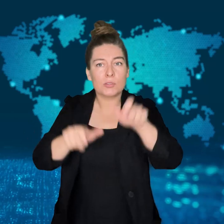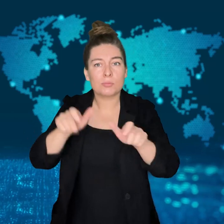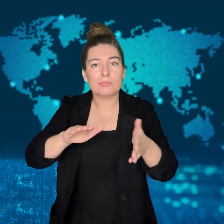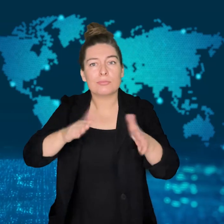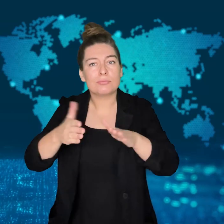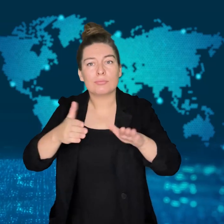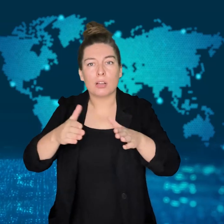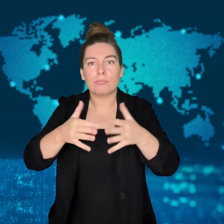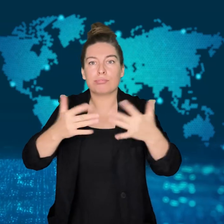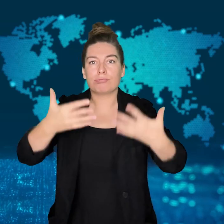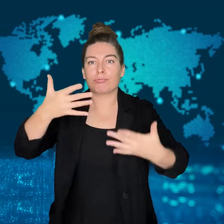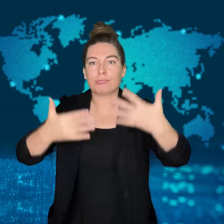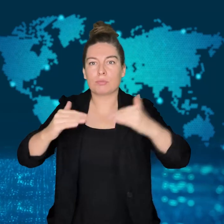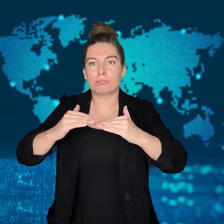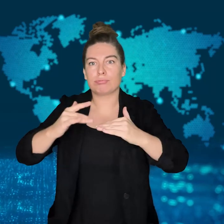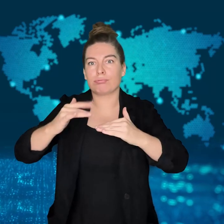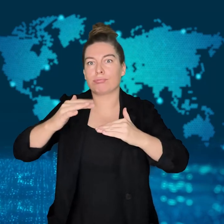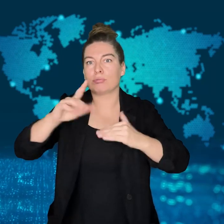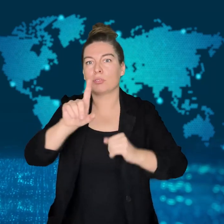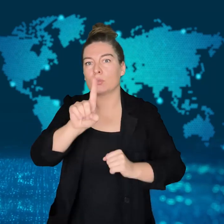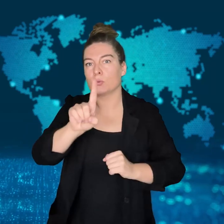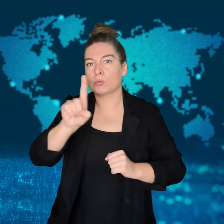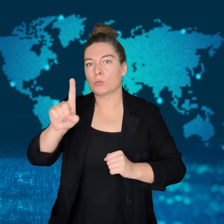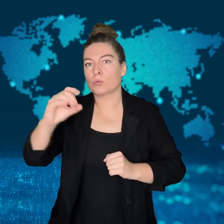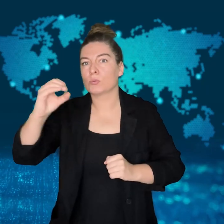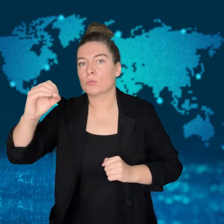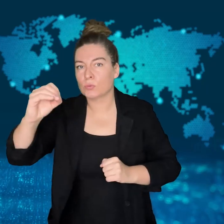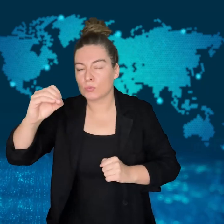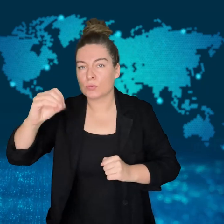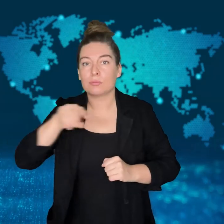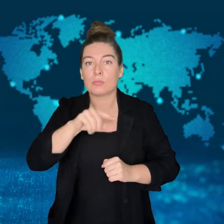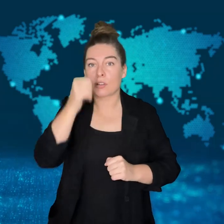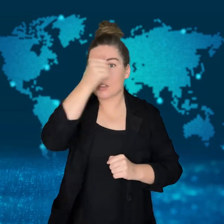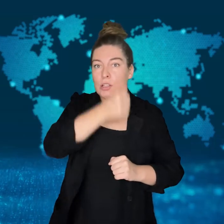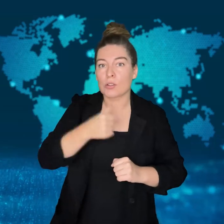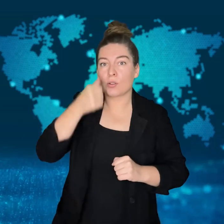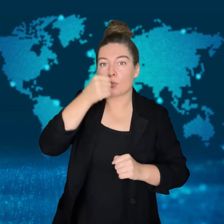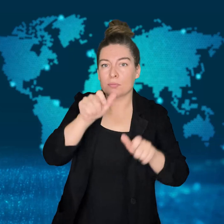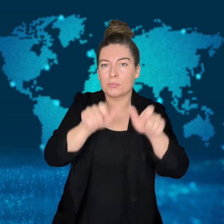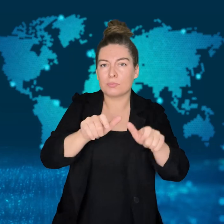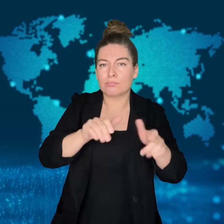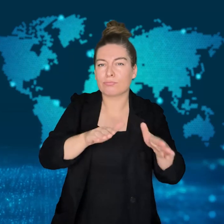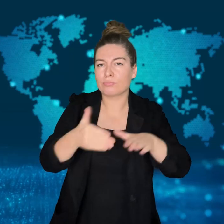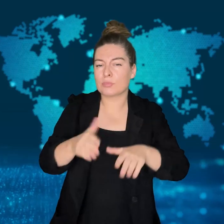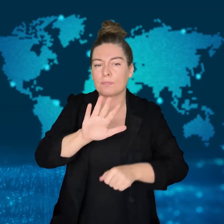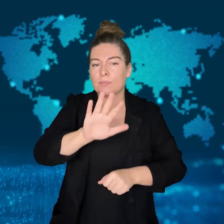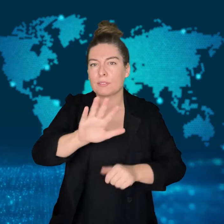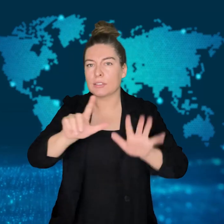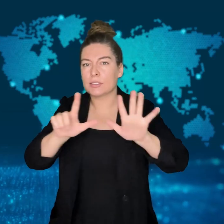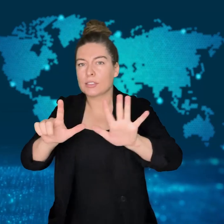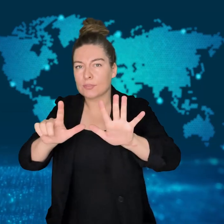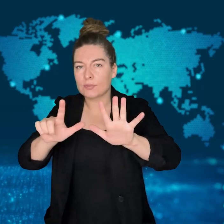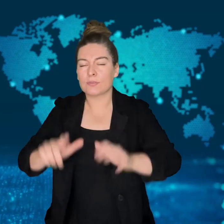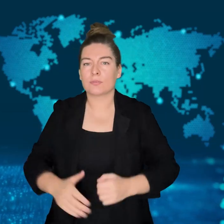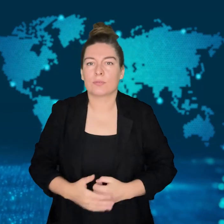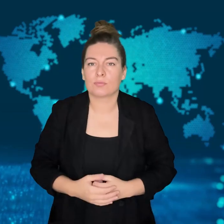and homes have been destroyed.